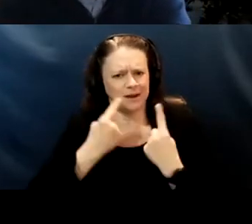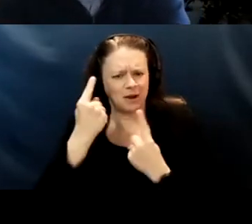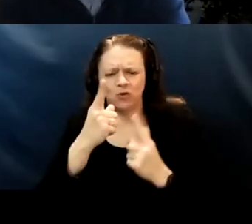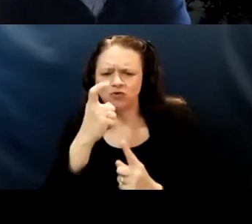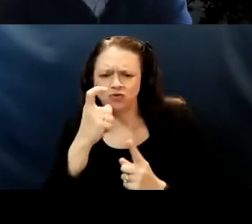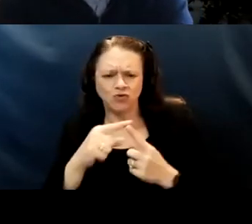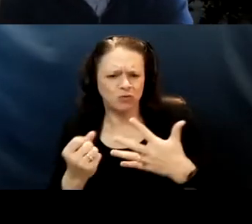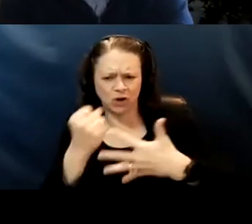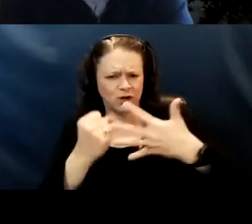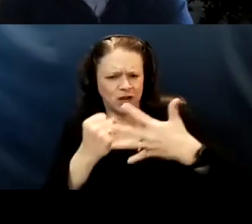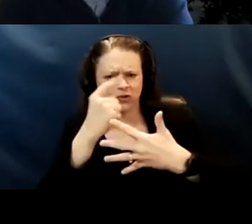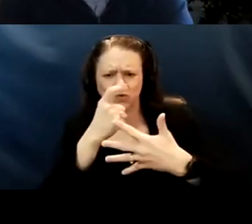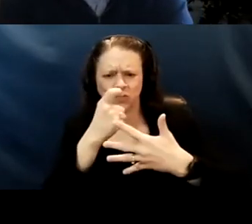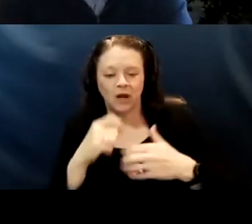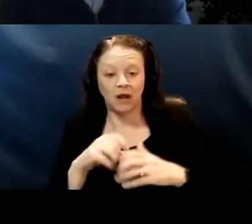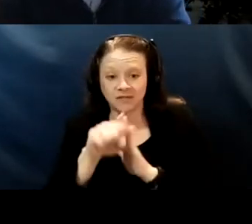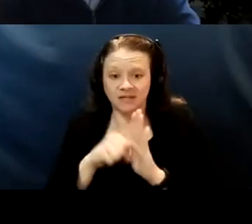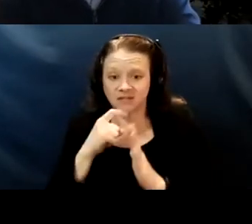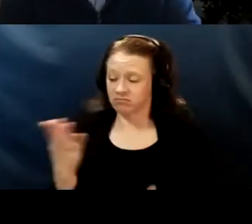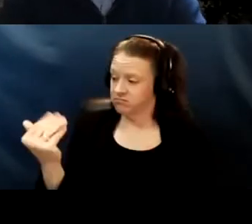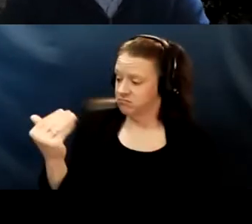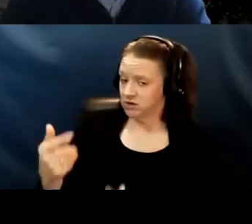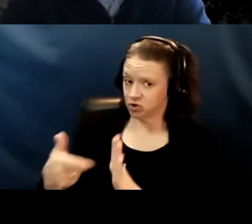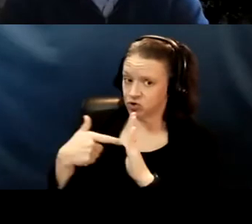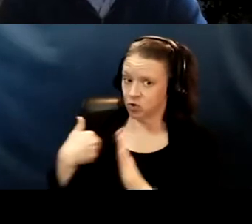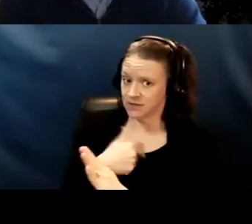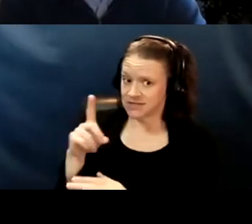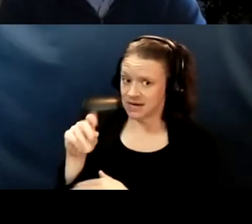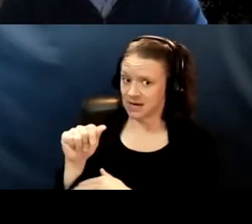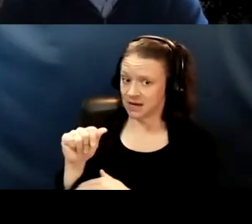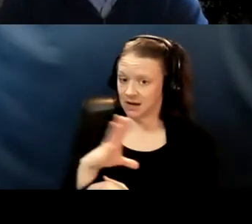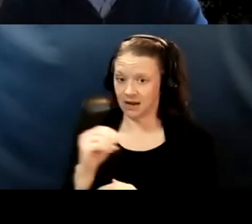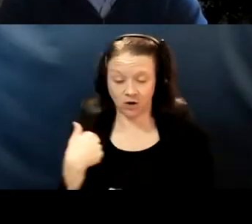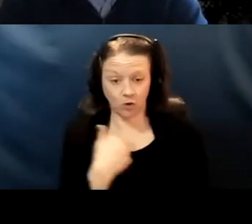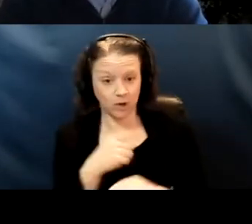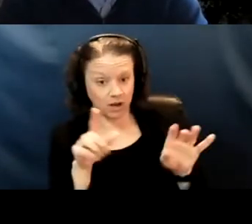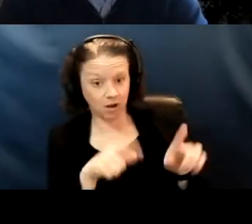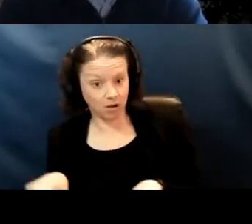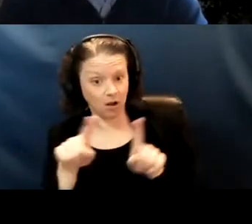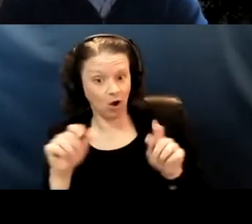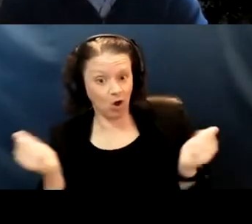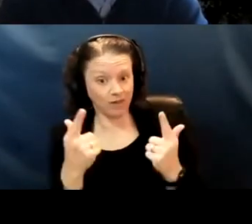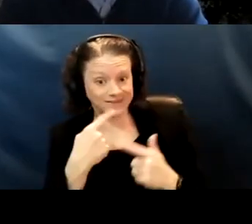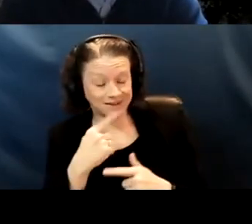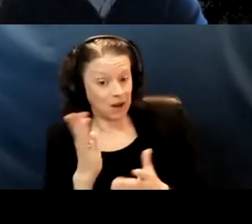"Well, yeah show us the data." And I remember us sort of very uniformly saying like, "Part of the reason why we don't have,